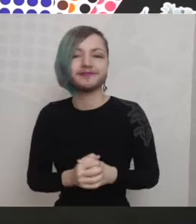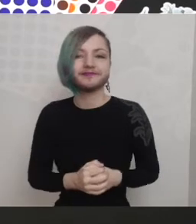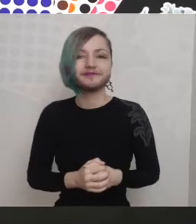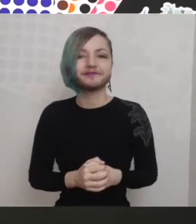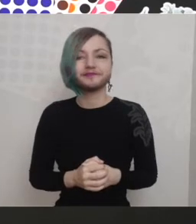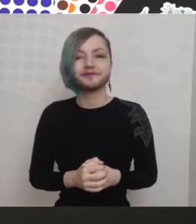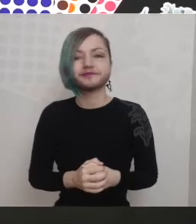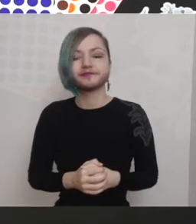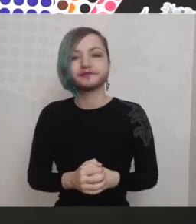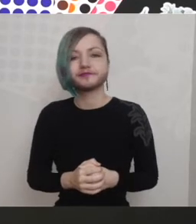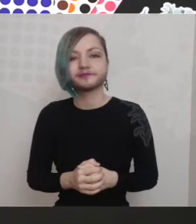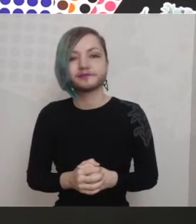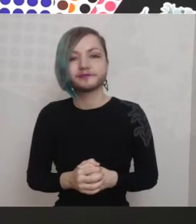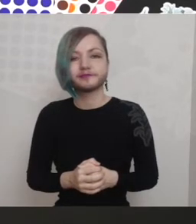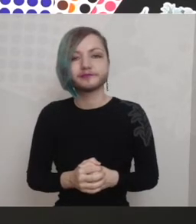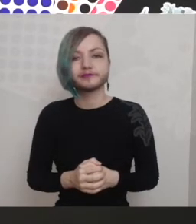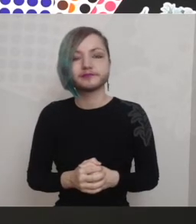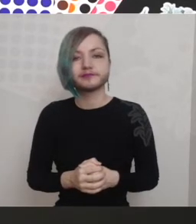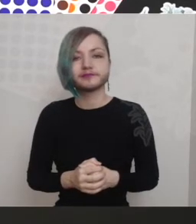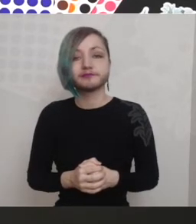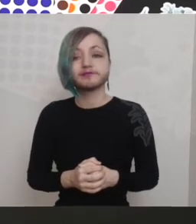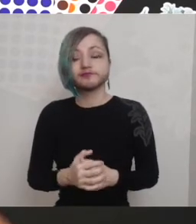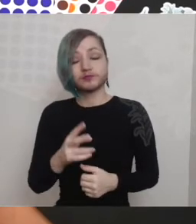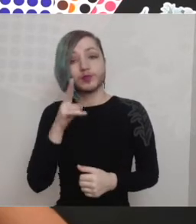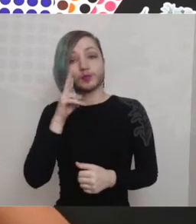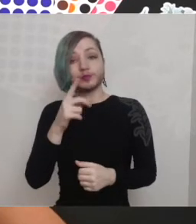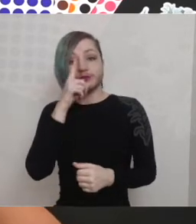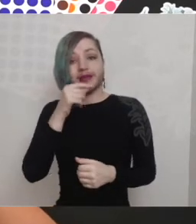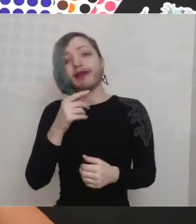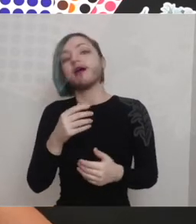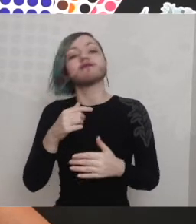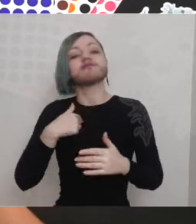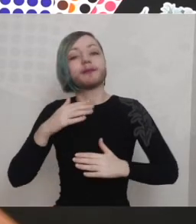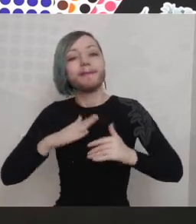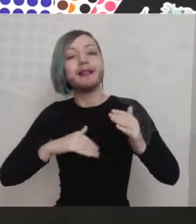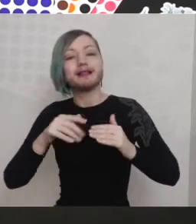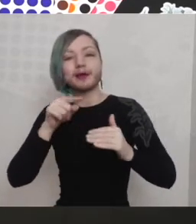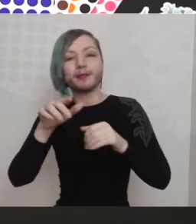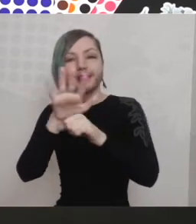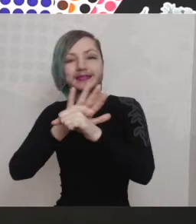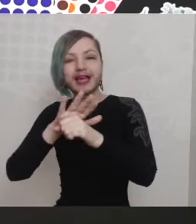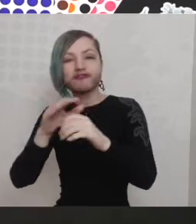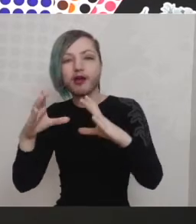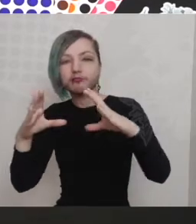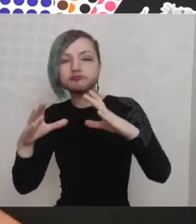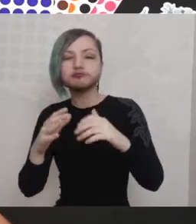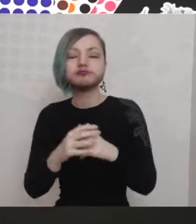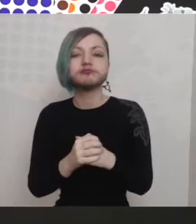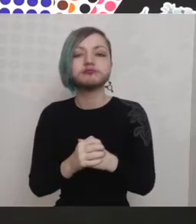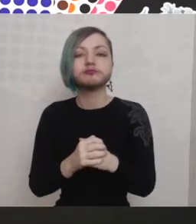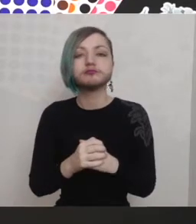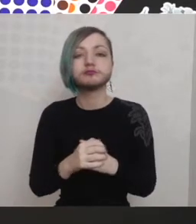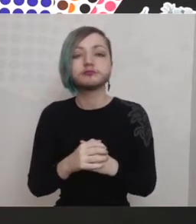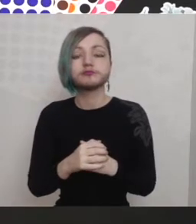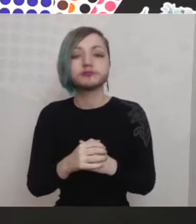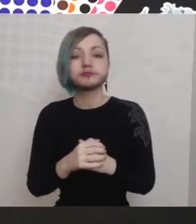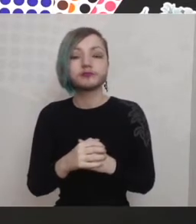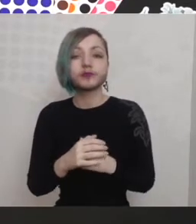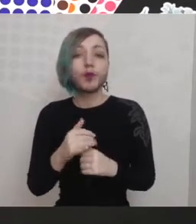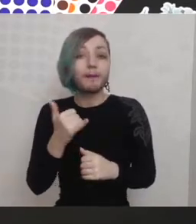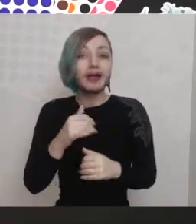so as you can see i'm starting to build up these sections you might also if you have a ruler